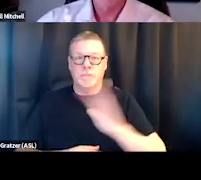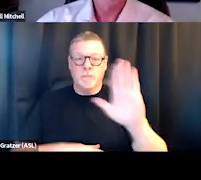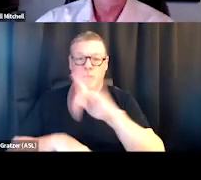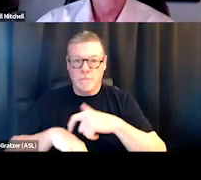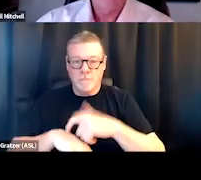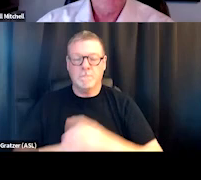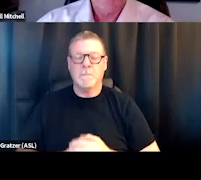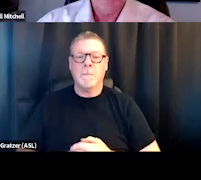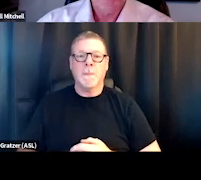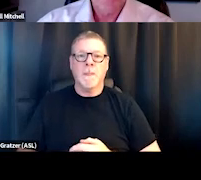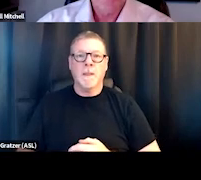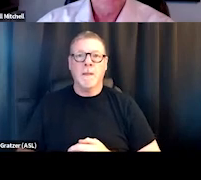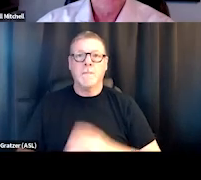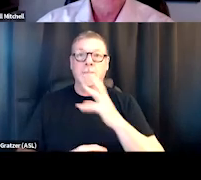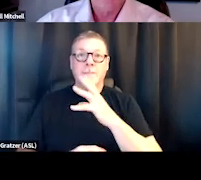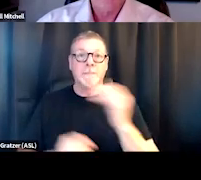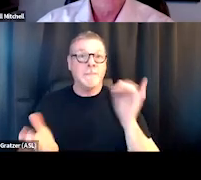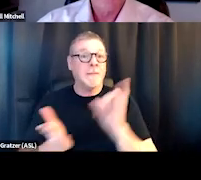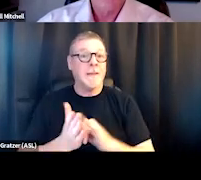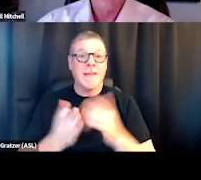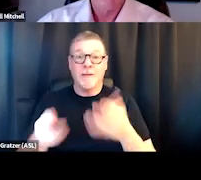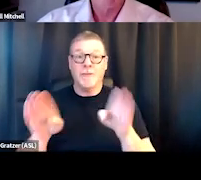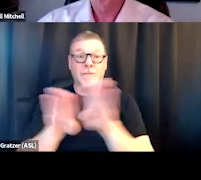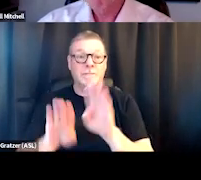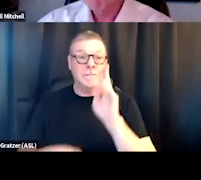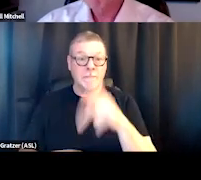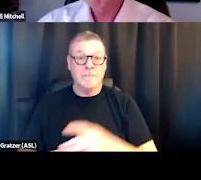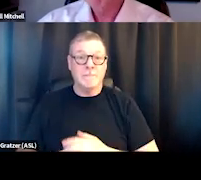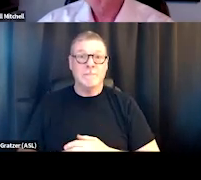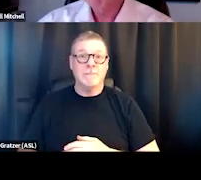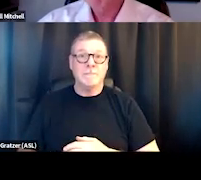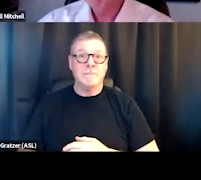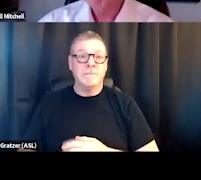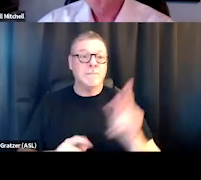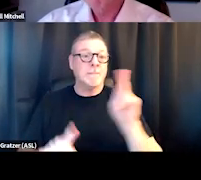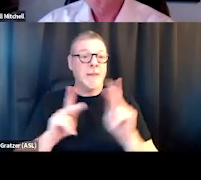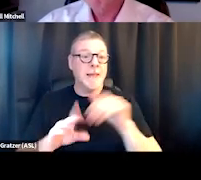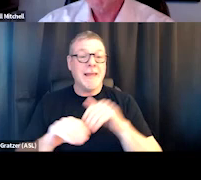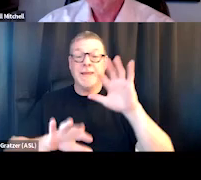and I think that about wraps it up. Unless folks want to put any questions in the chat, we may have time for one,